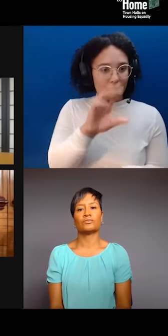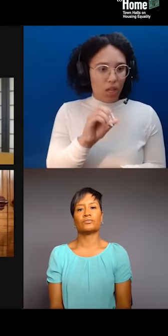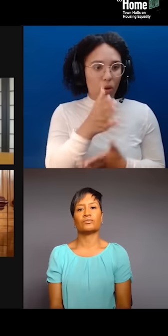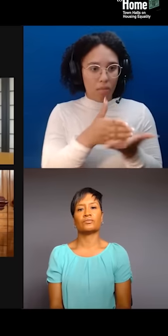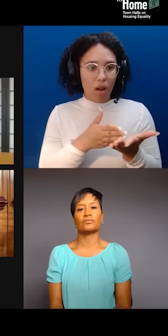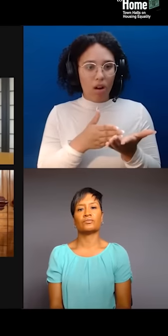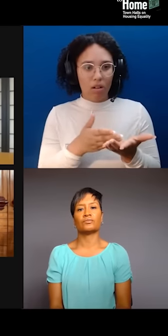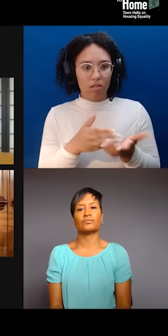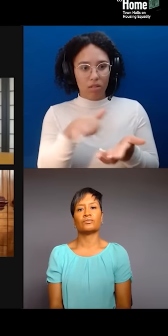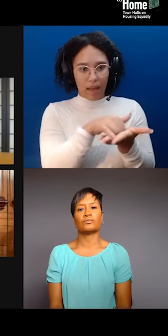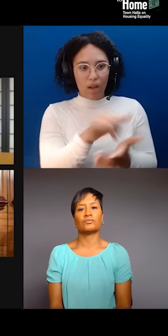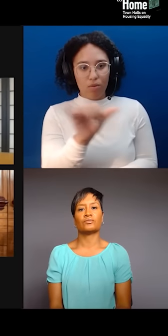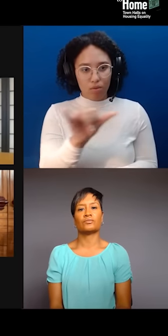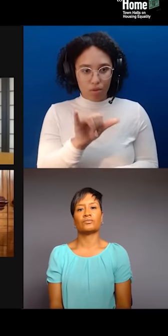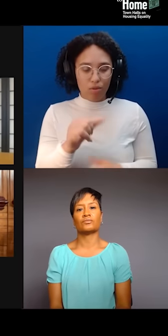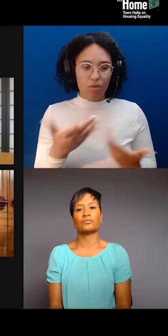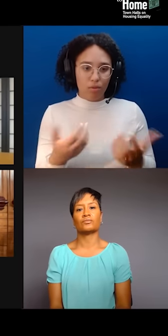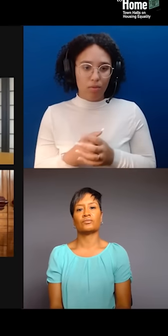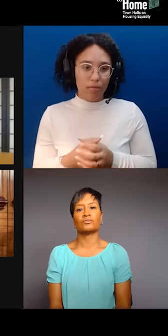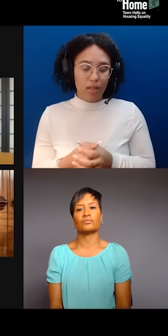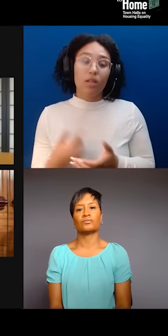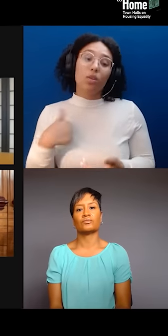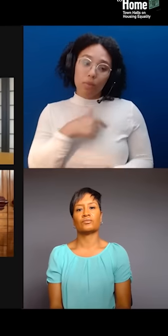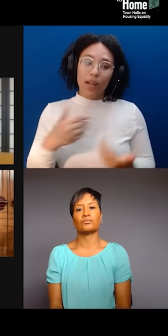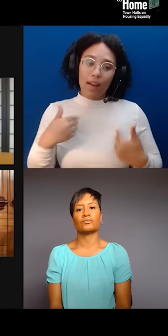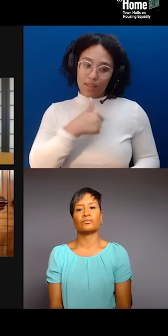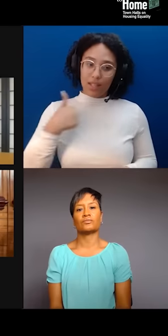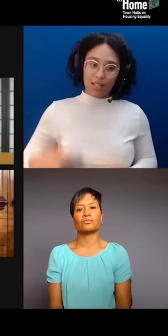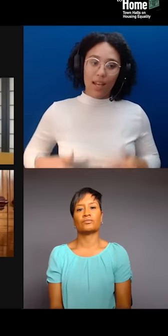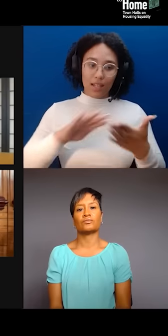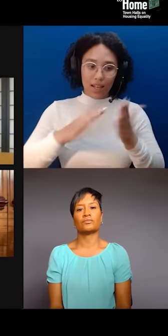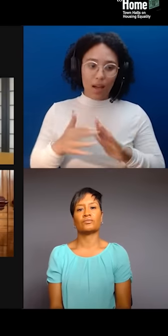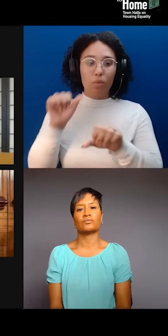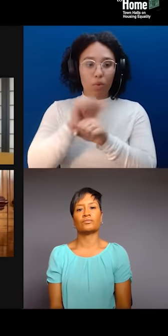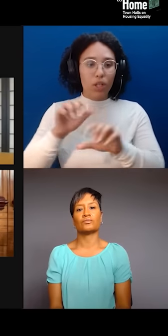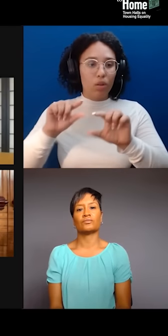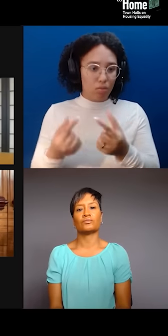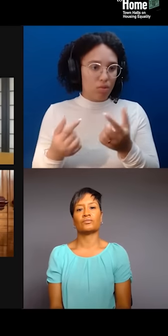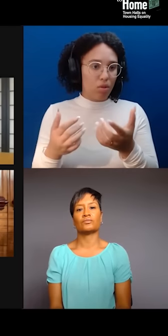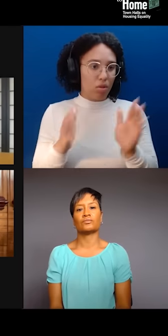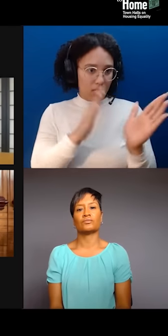Anyway, you know, the mayor, it has to get through city council, and then the mayor, right? And so, I'm not sure about this mayor in New York City right now,